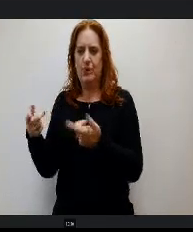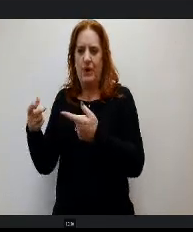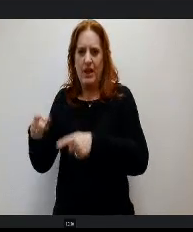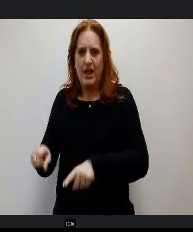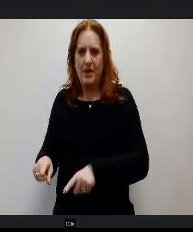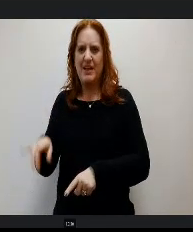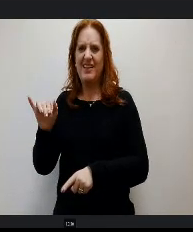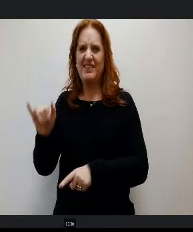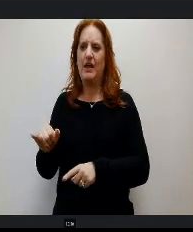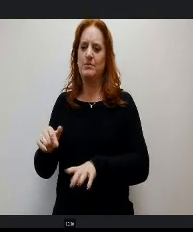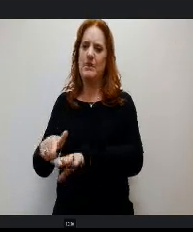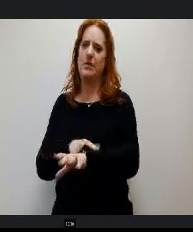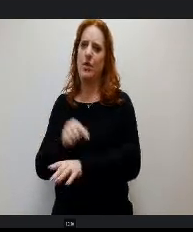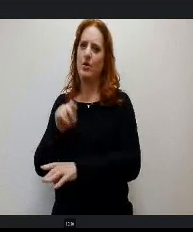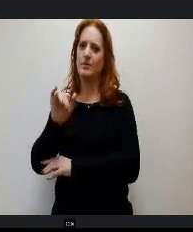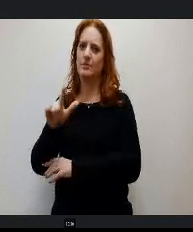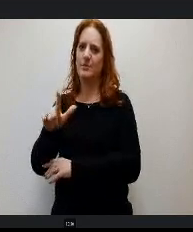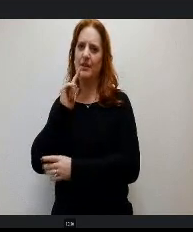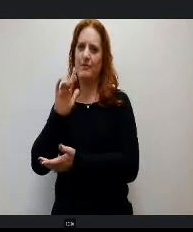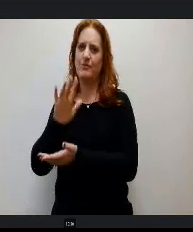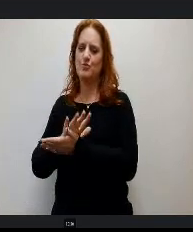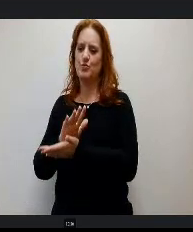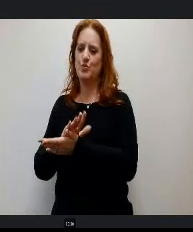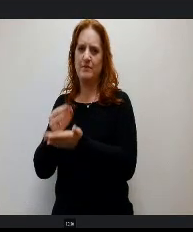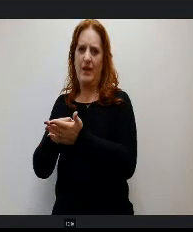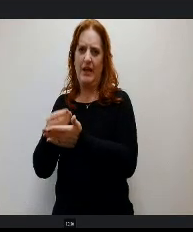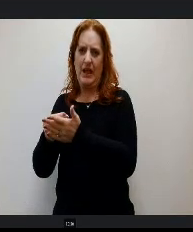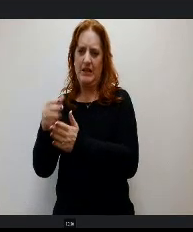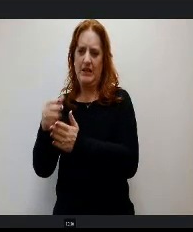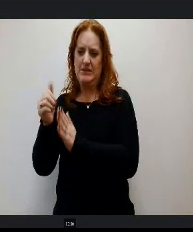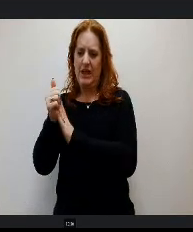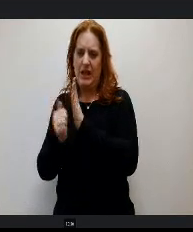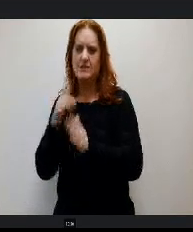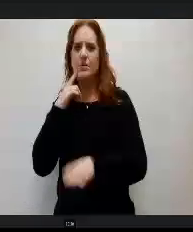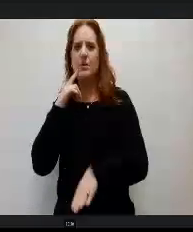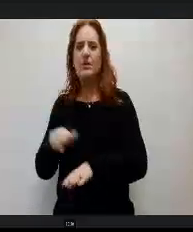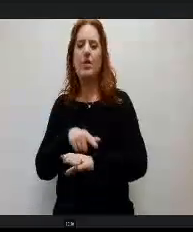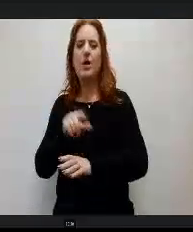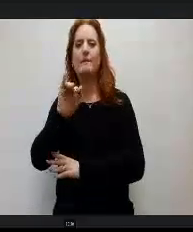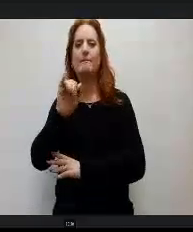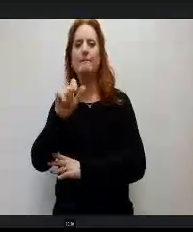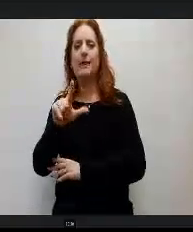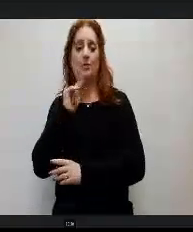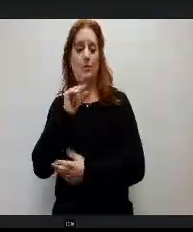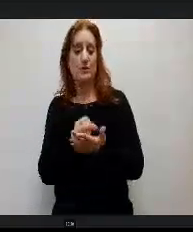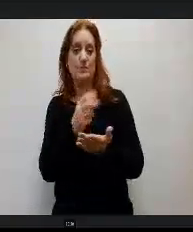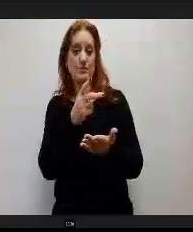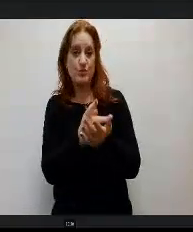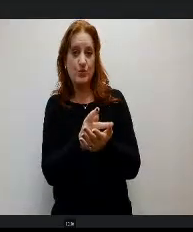bill of the School Finance Act. So the long bill was approved. It has made its way through